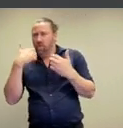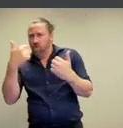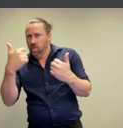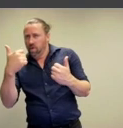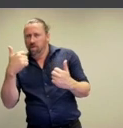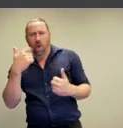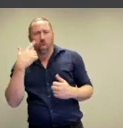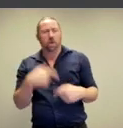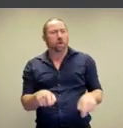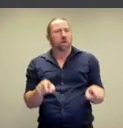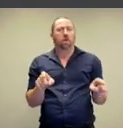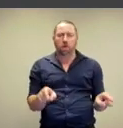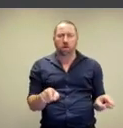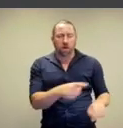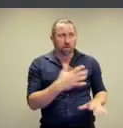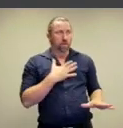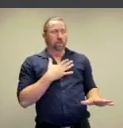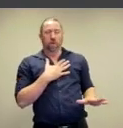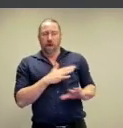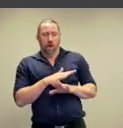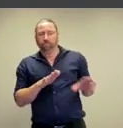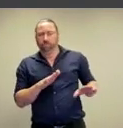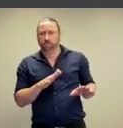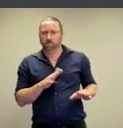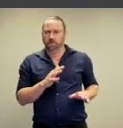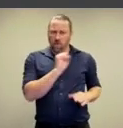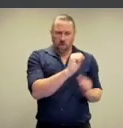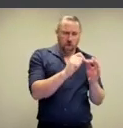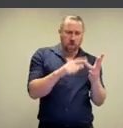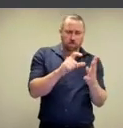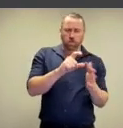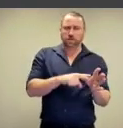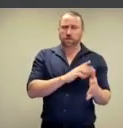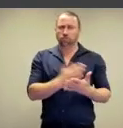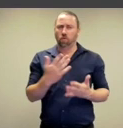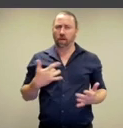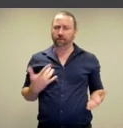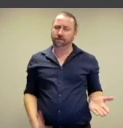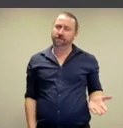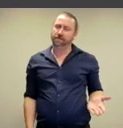inviting but her body as confronting.